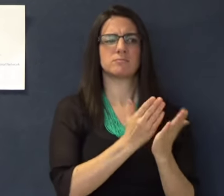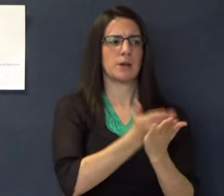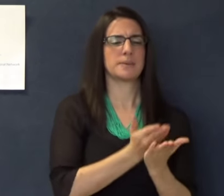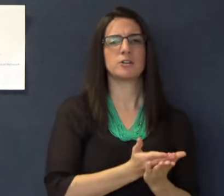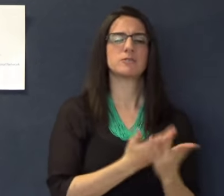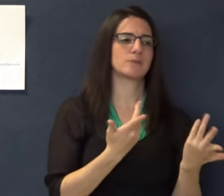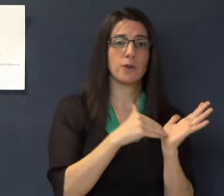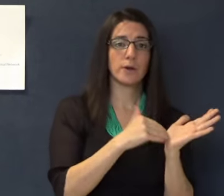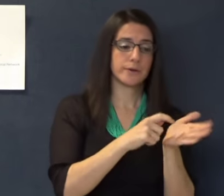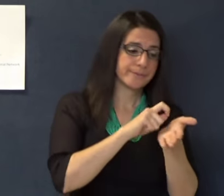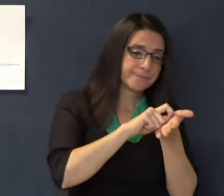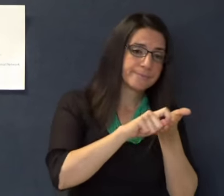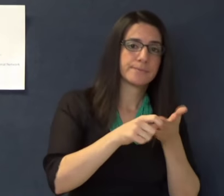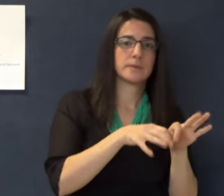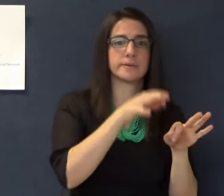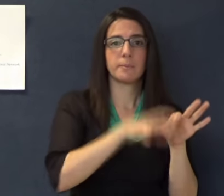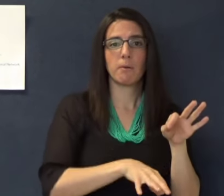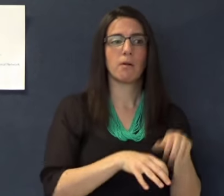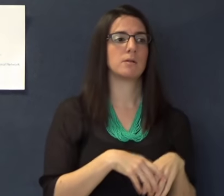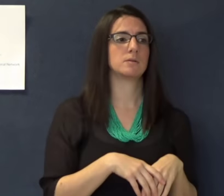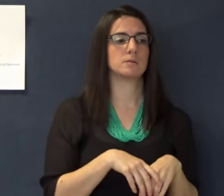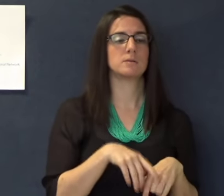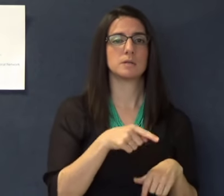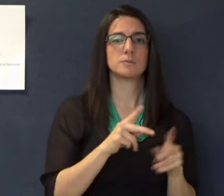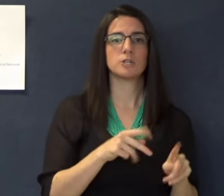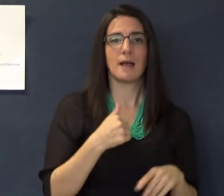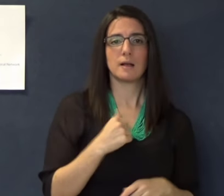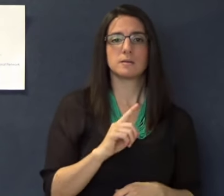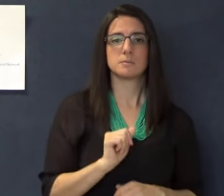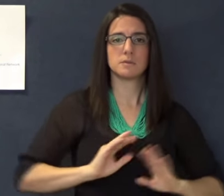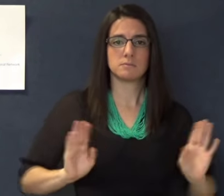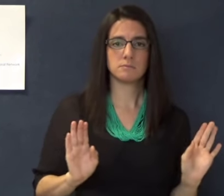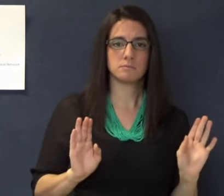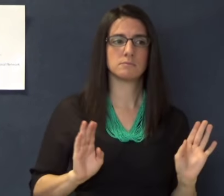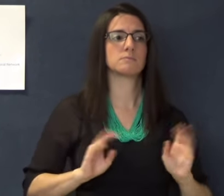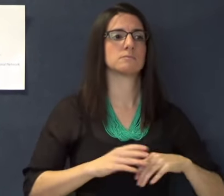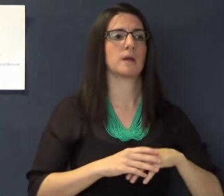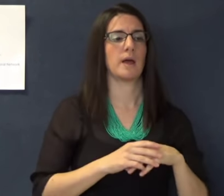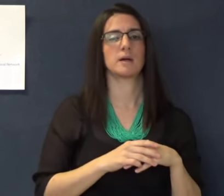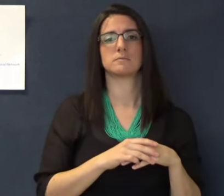disability, documentation can be requested by the school. A doctor can write a simple note stating that the